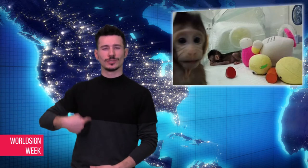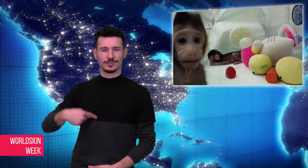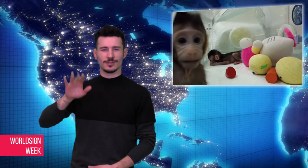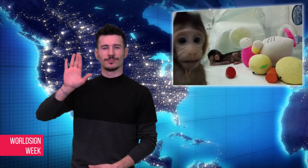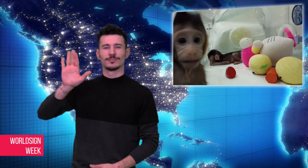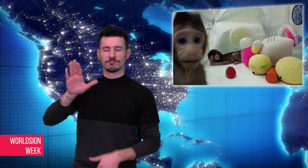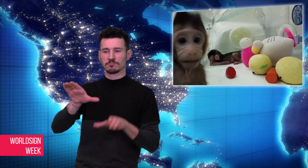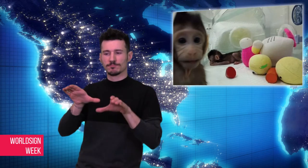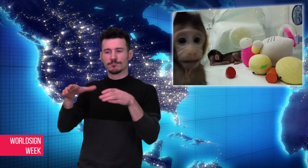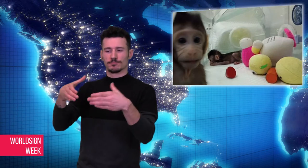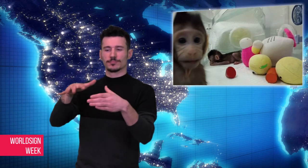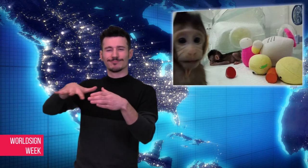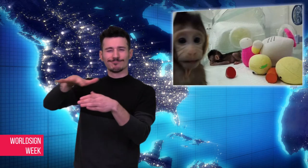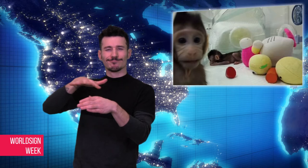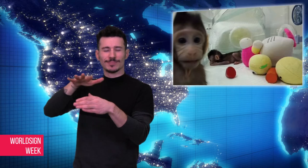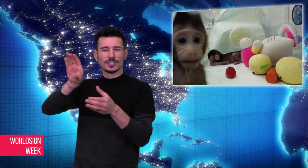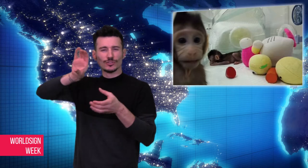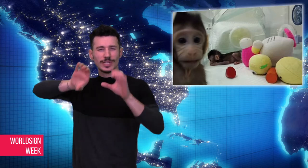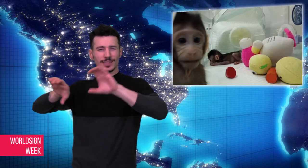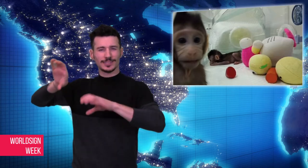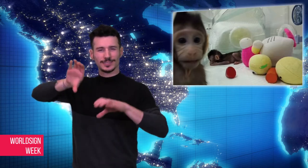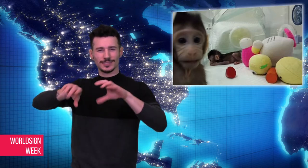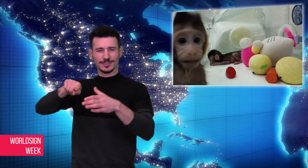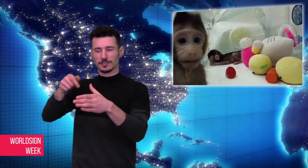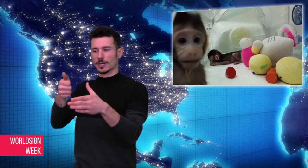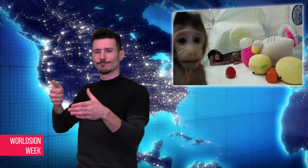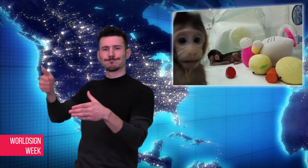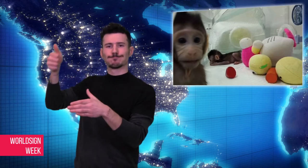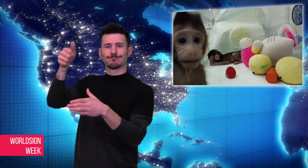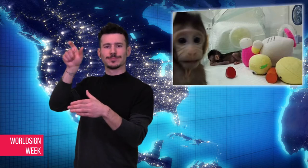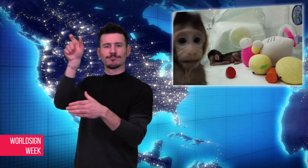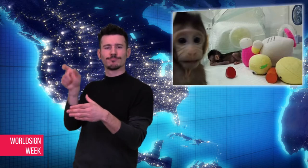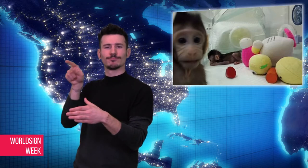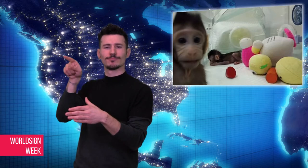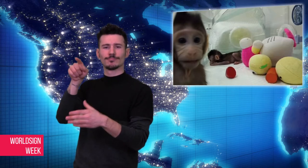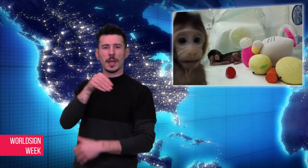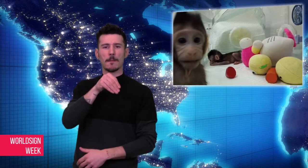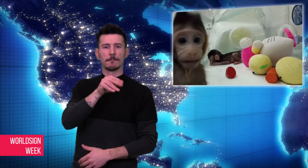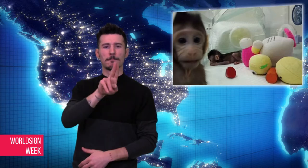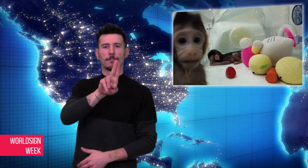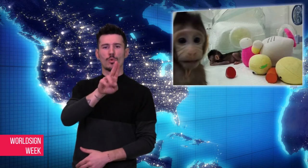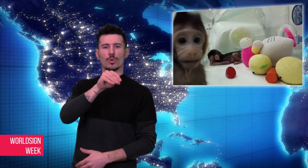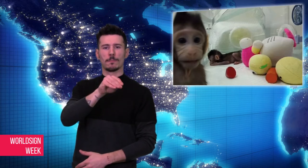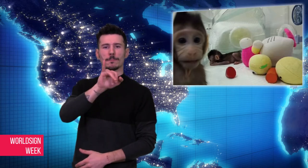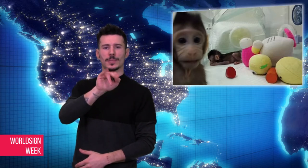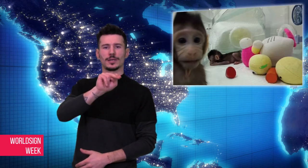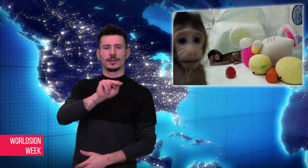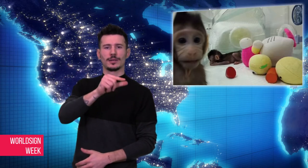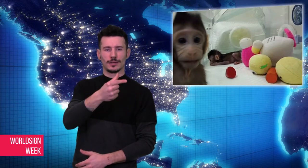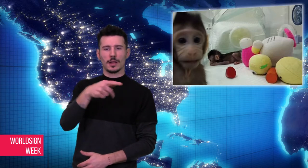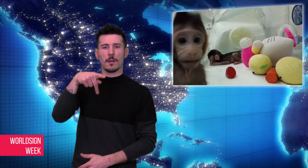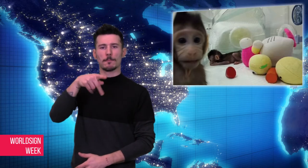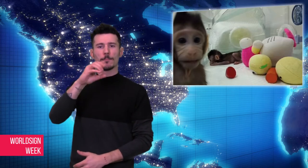A team of scientists led by Muming Poo at the Chinese Academy of Sciences